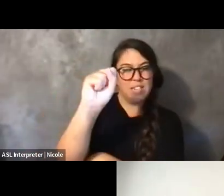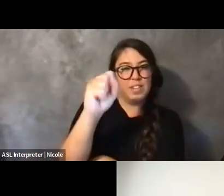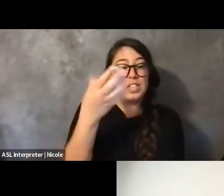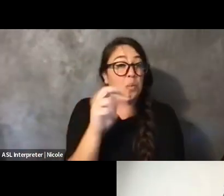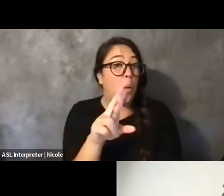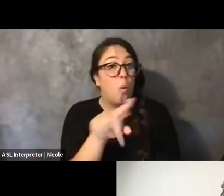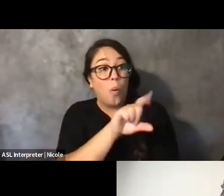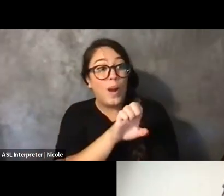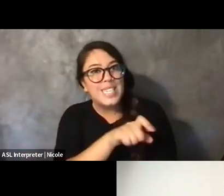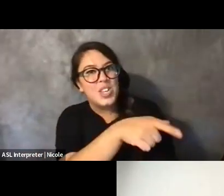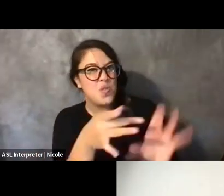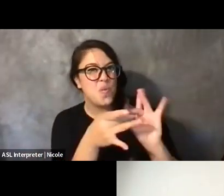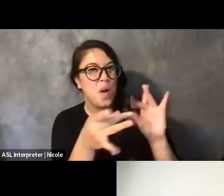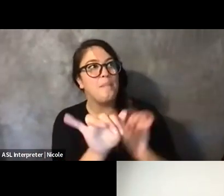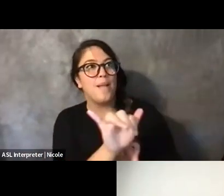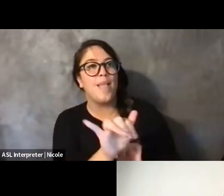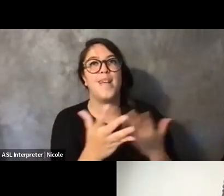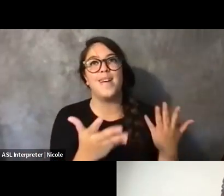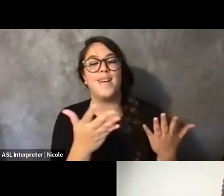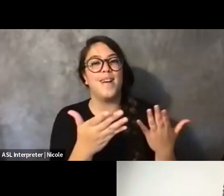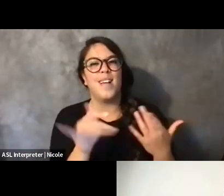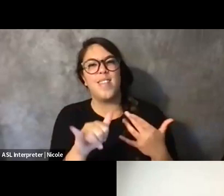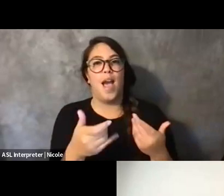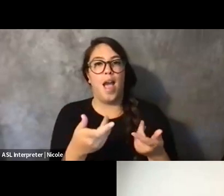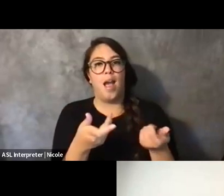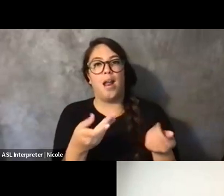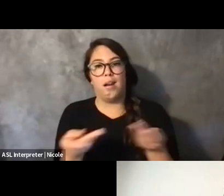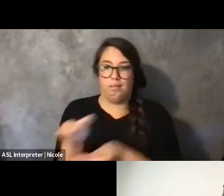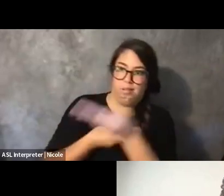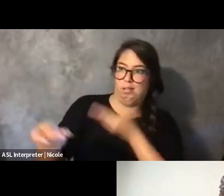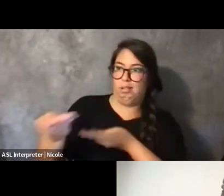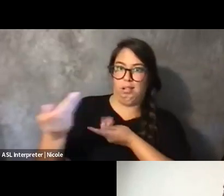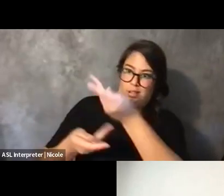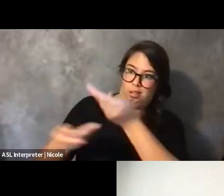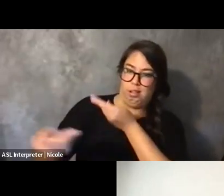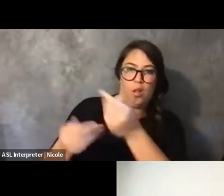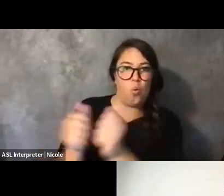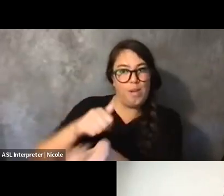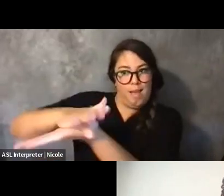I got a flavor of like this, like, transactional relationship with academia where you're, like, you don't get my magic.